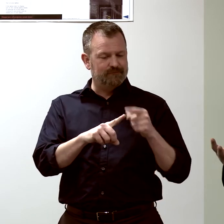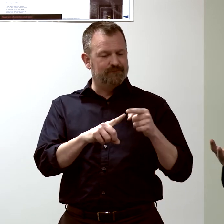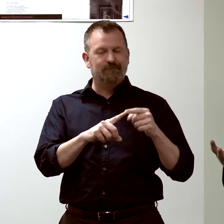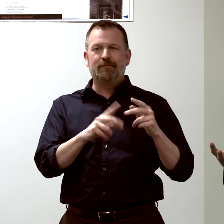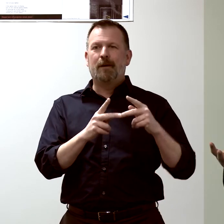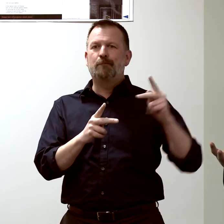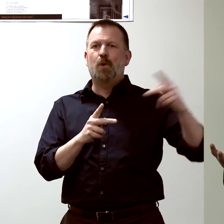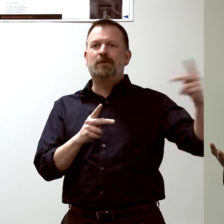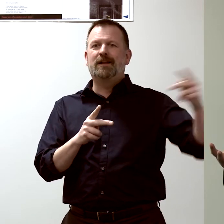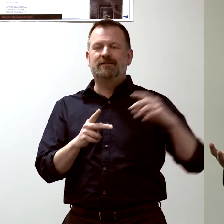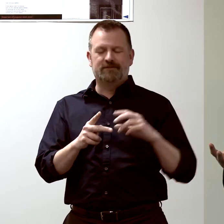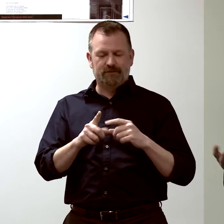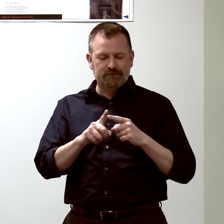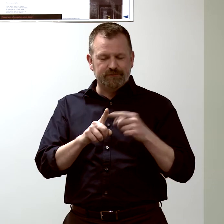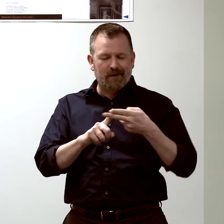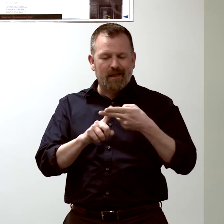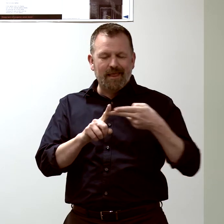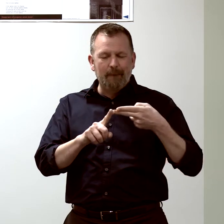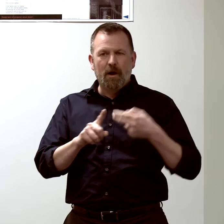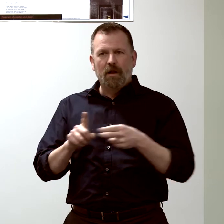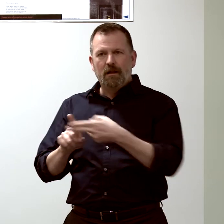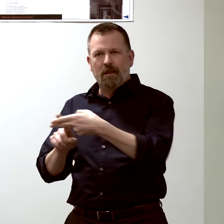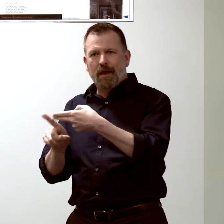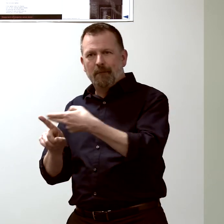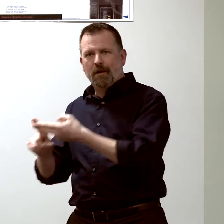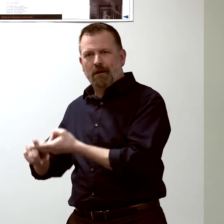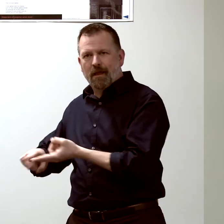between different cell types on the surface of the cell...